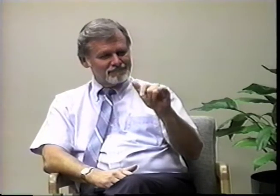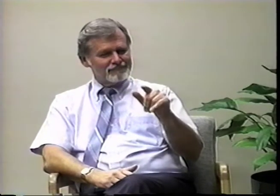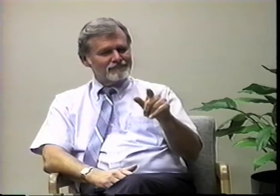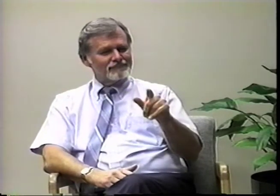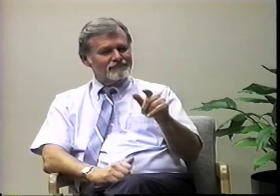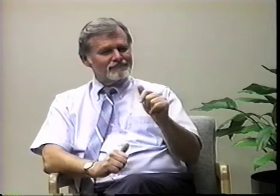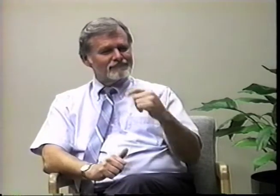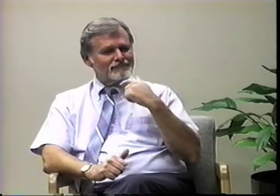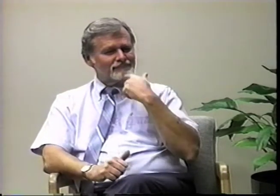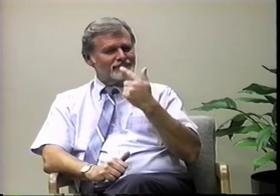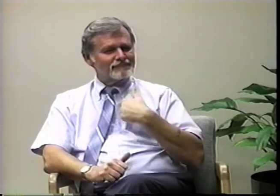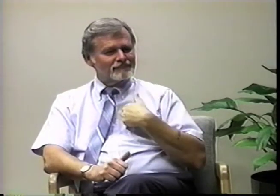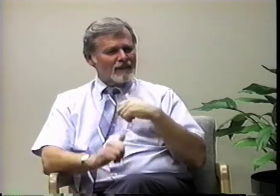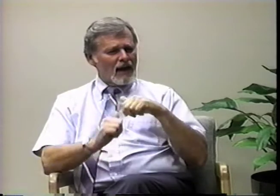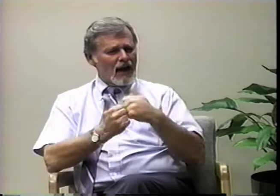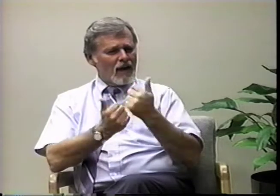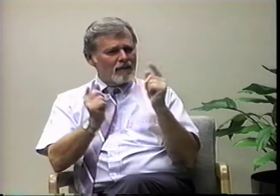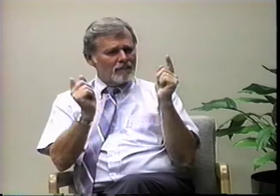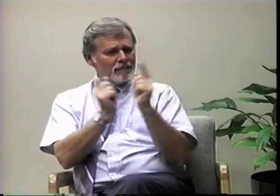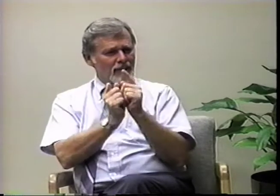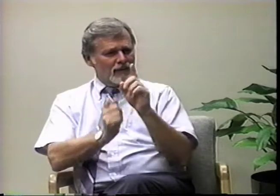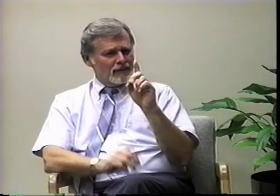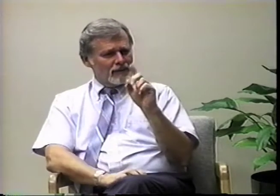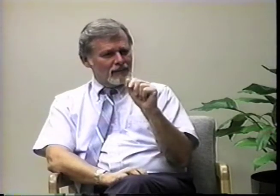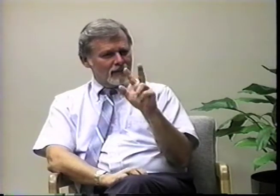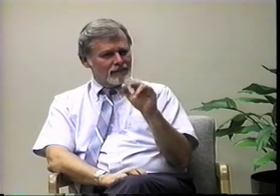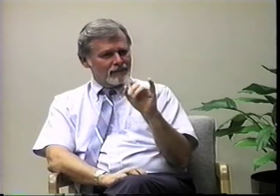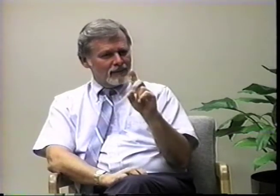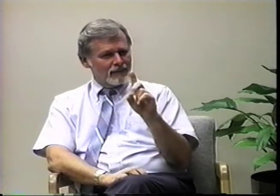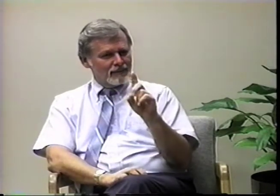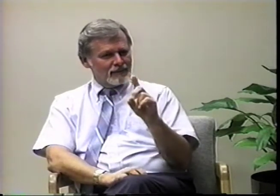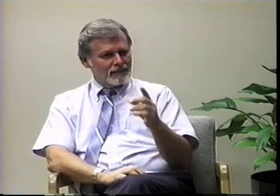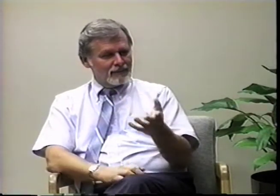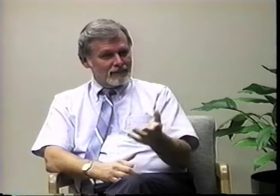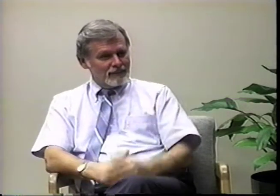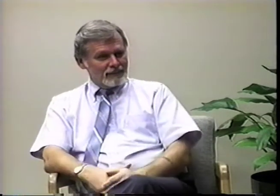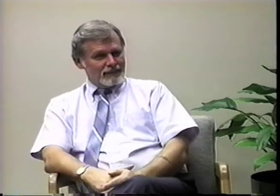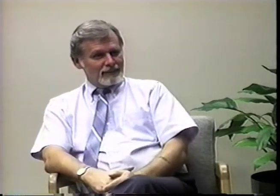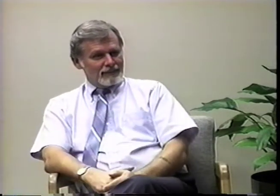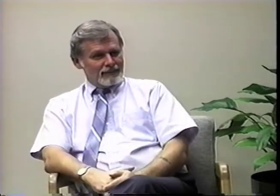Kimberly, how did you and David meet?